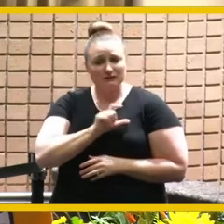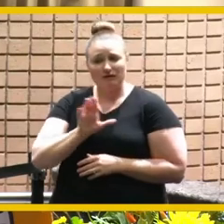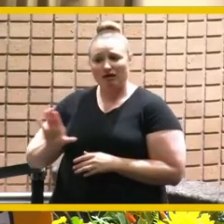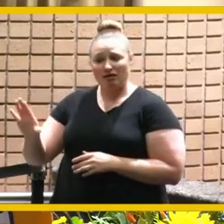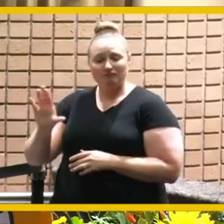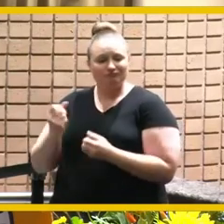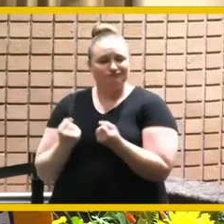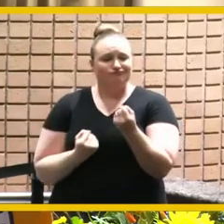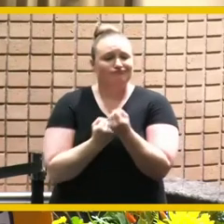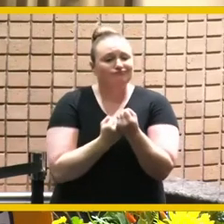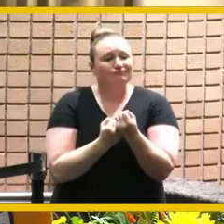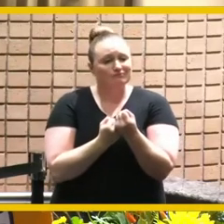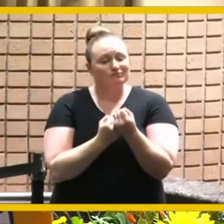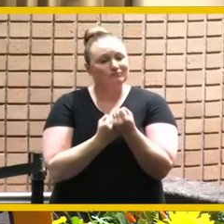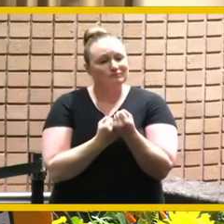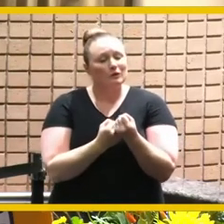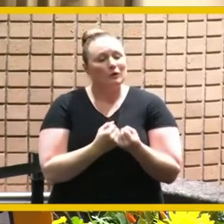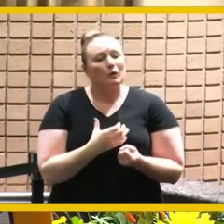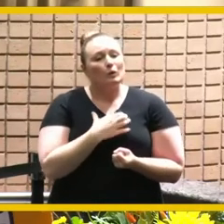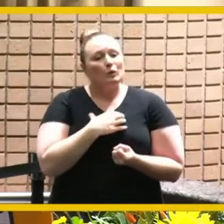we wish you luck in the next chapter of your life and it goes without